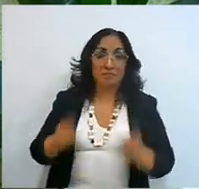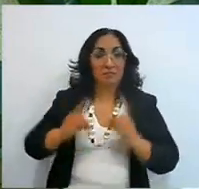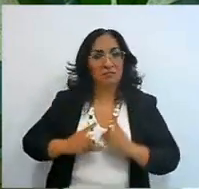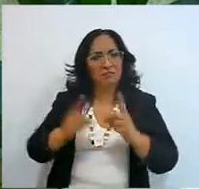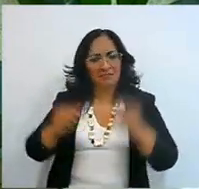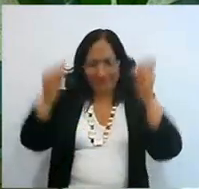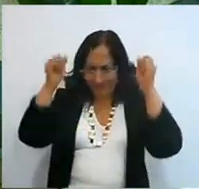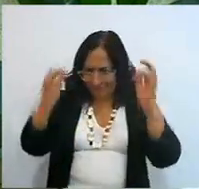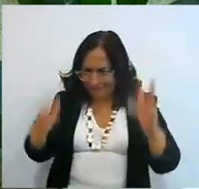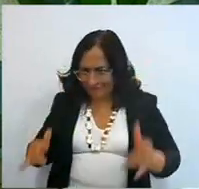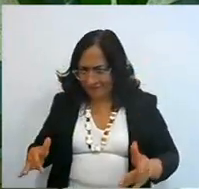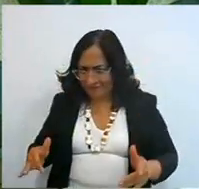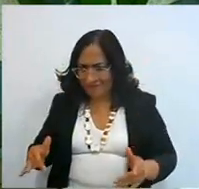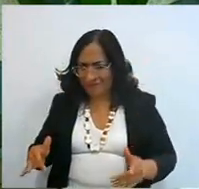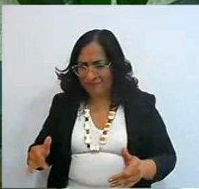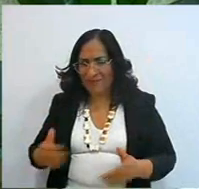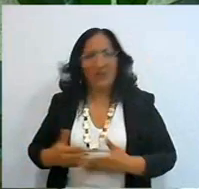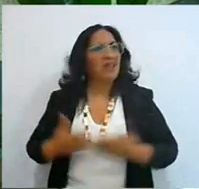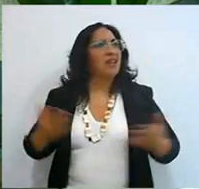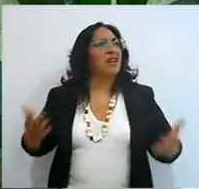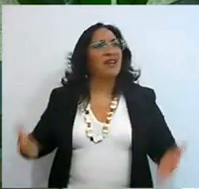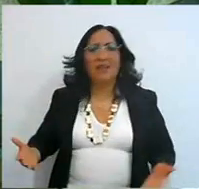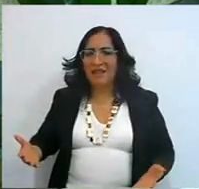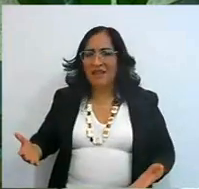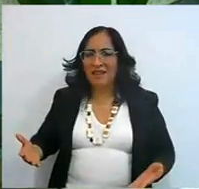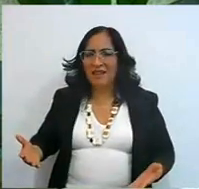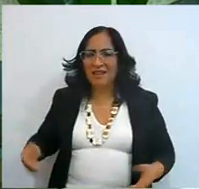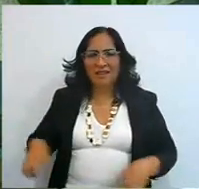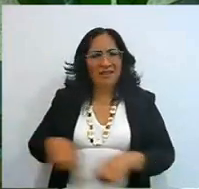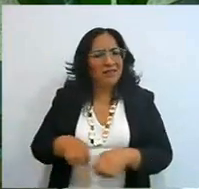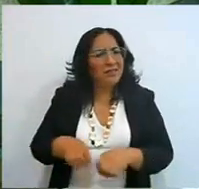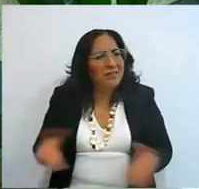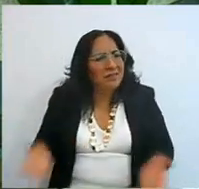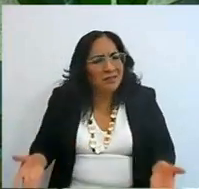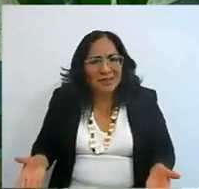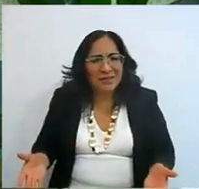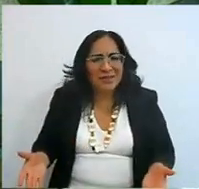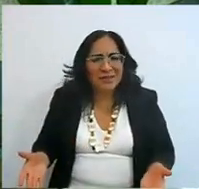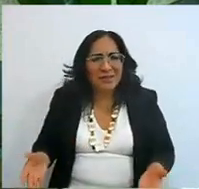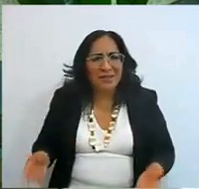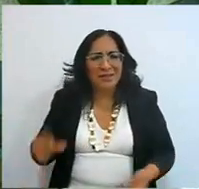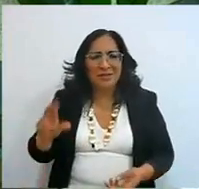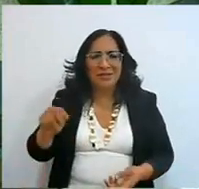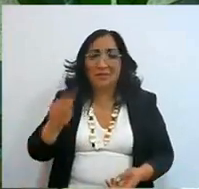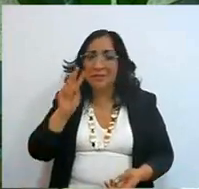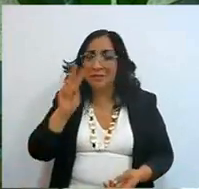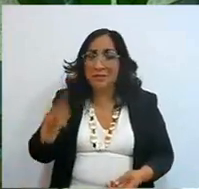did they give a blessing? look, if outside the cult, it happened to many,